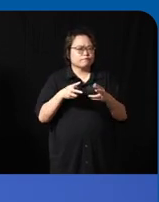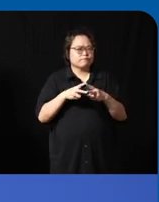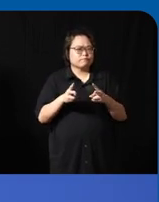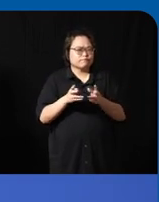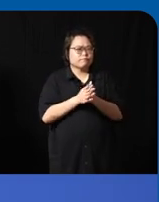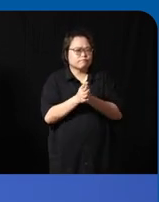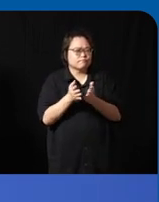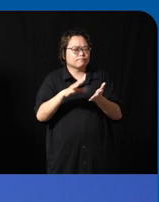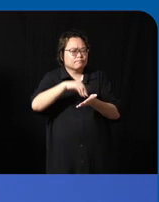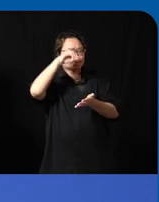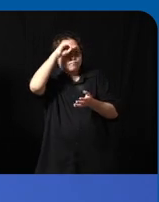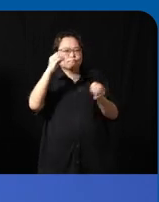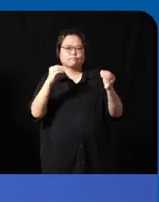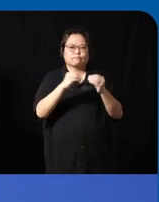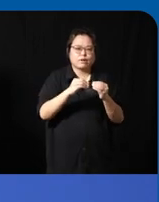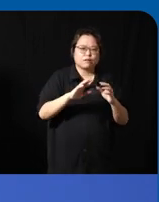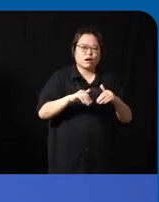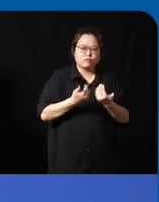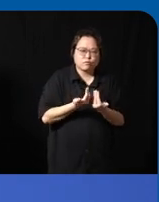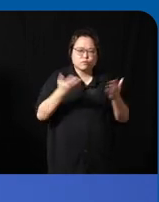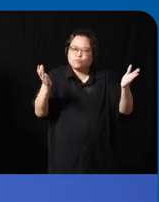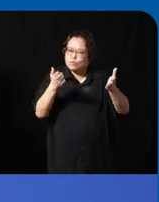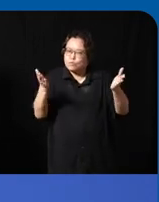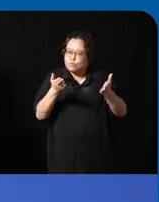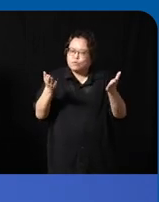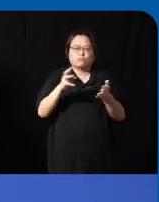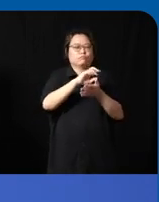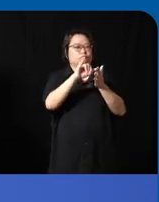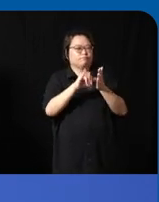understand more and to learn more about is that how can we motivate the community to take action